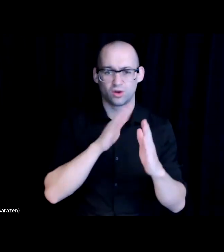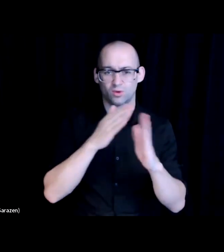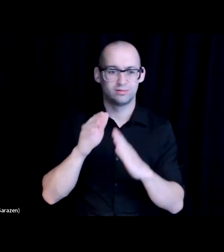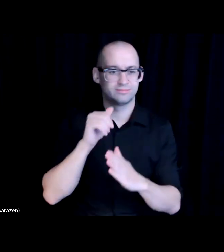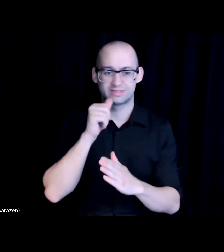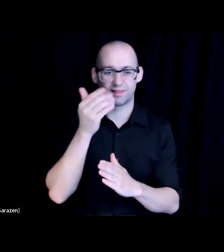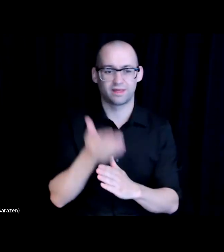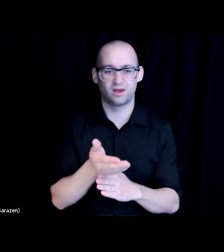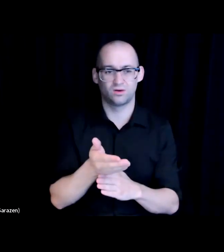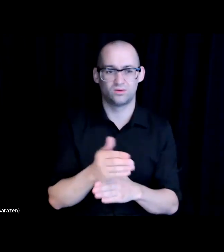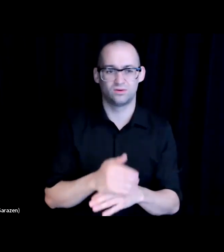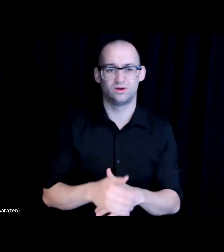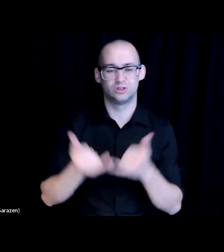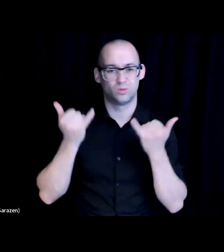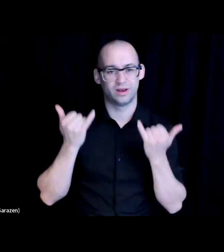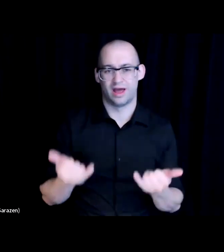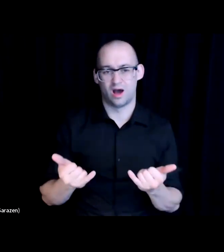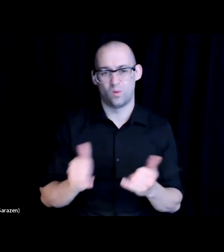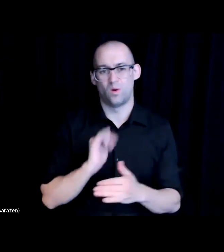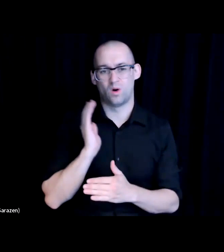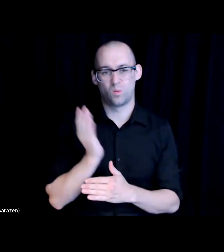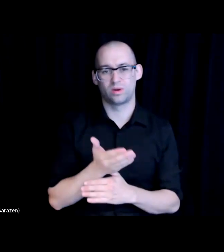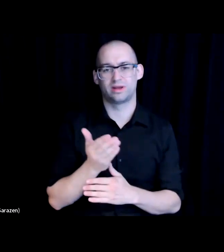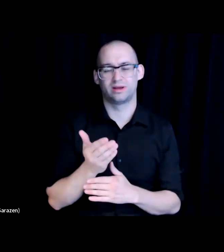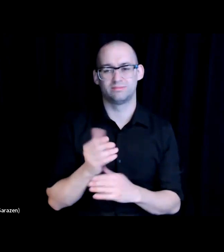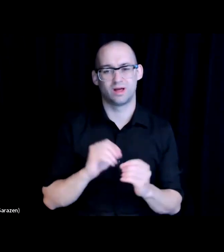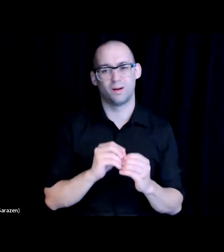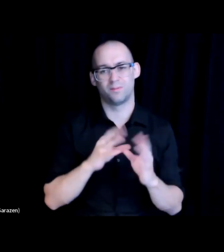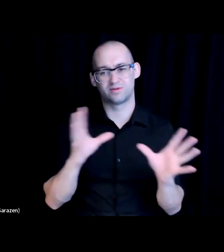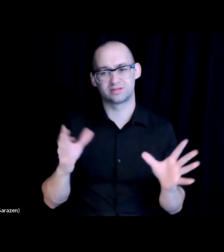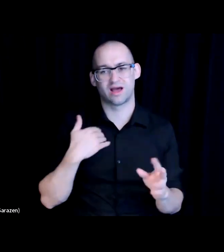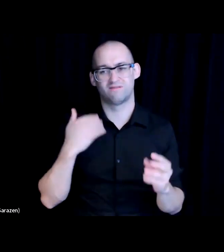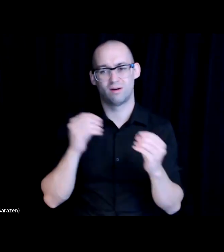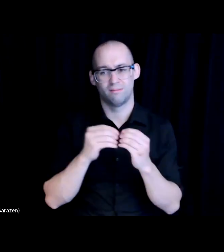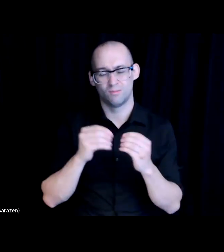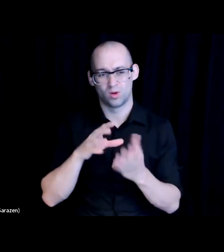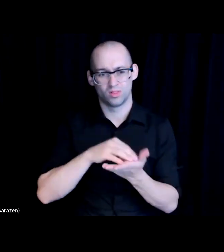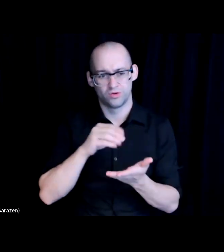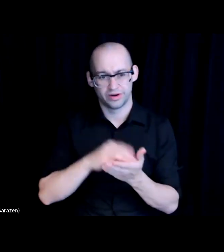And so I think that now we obviously have a lot more learning under our belt on what